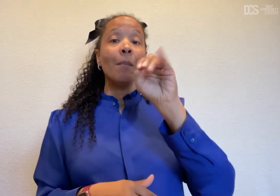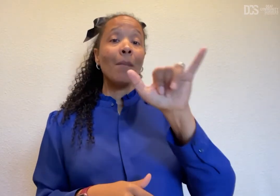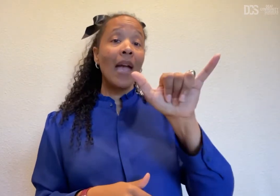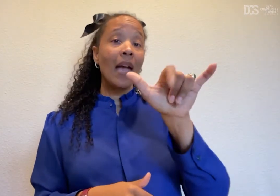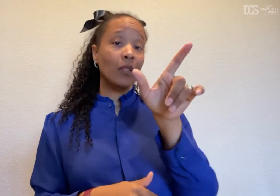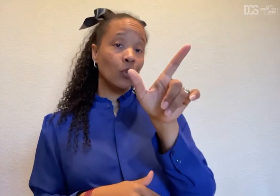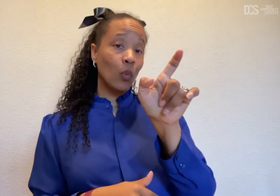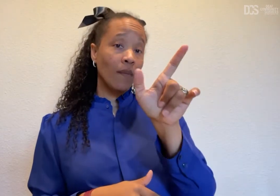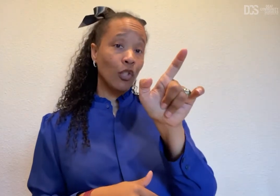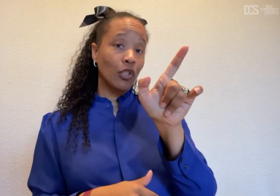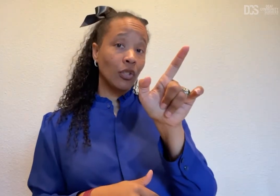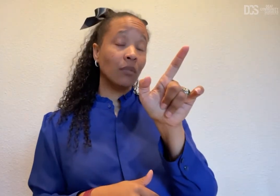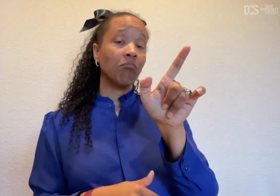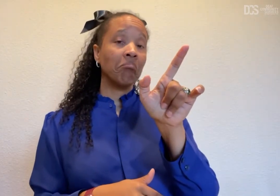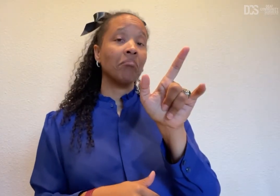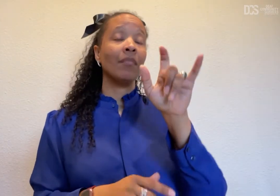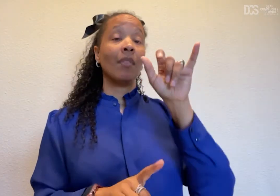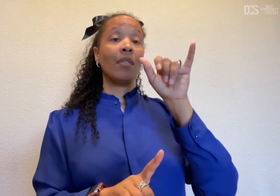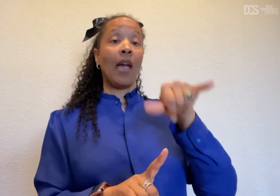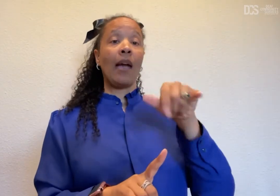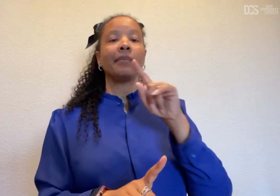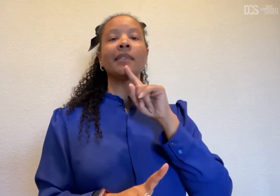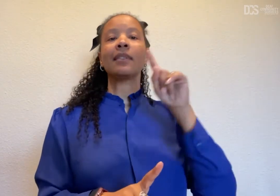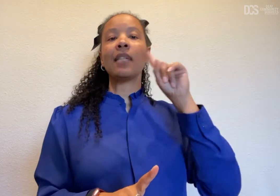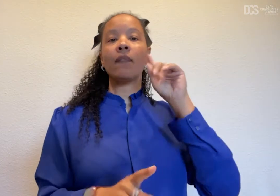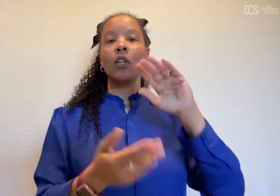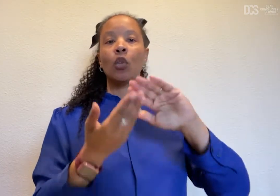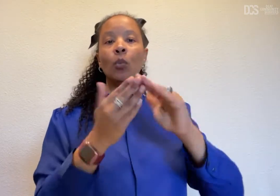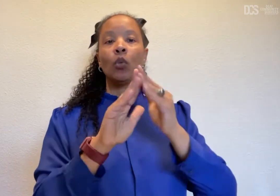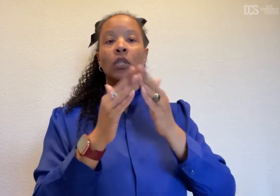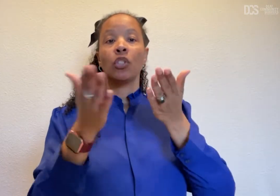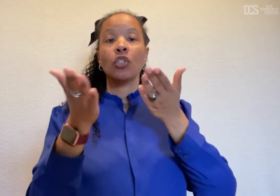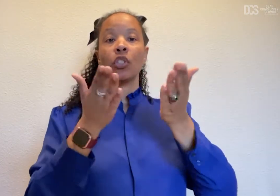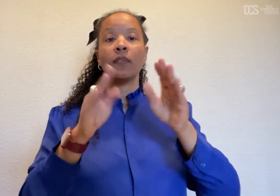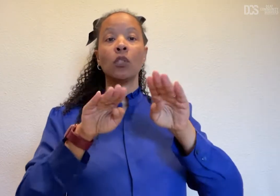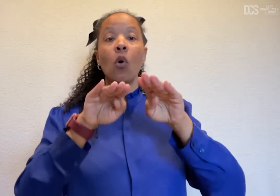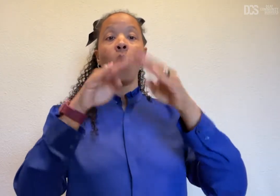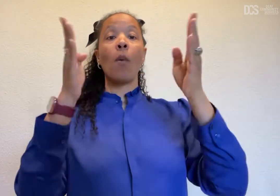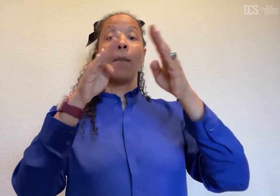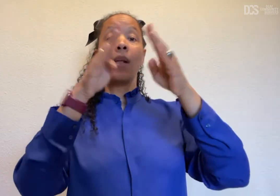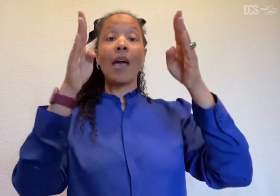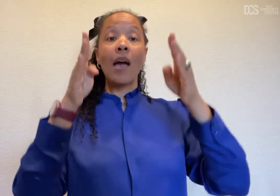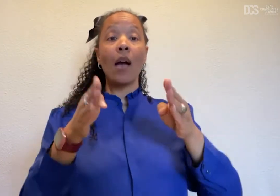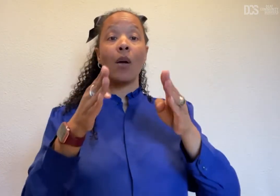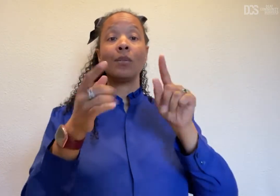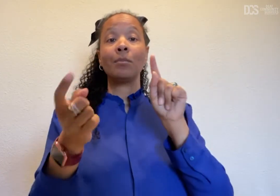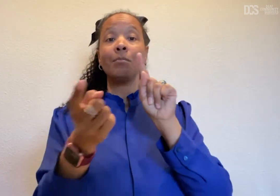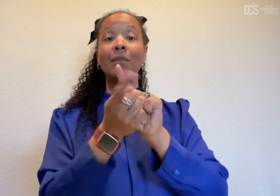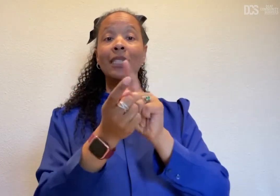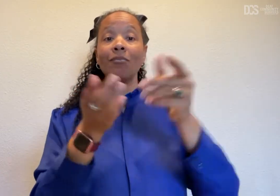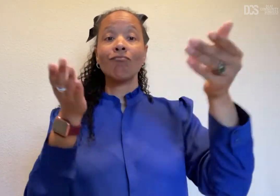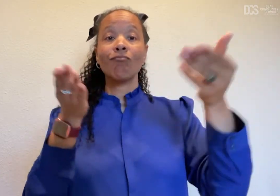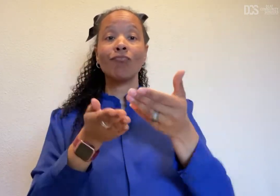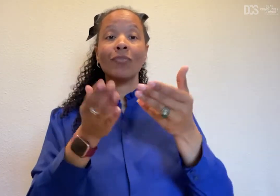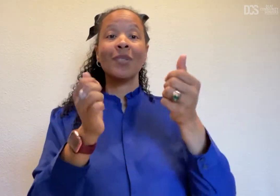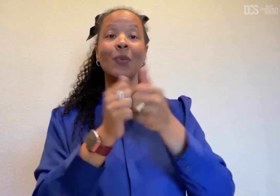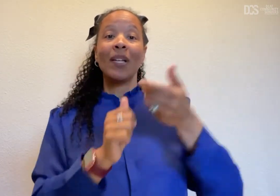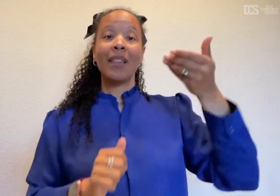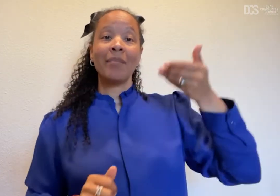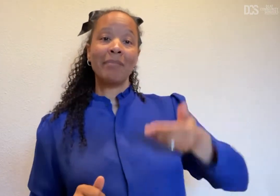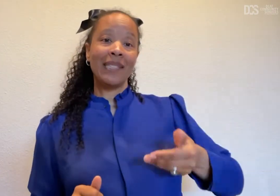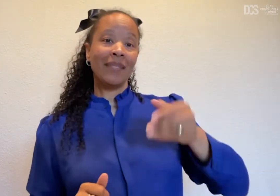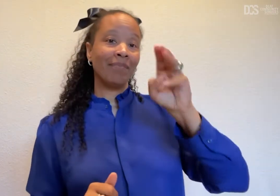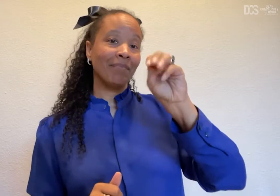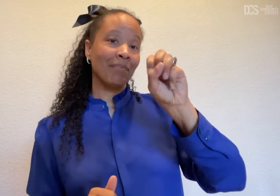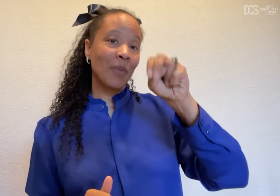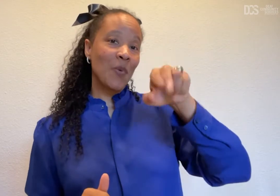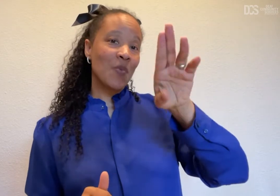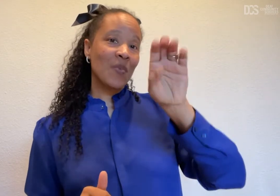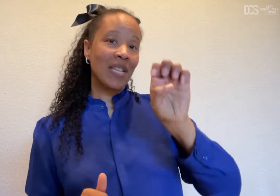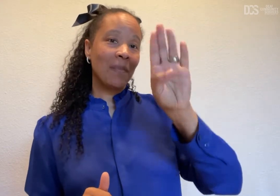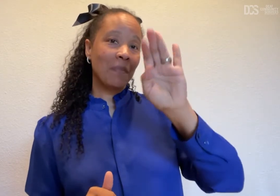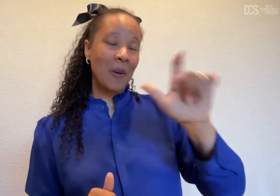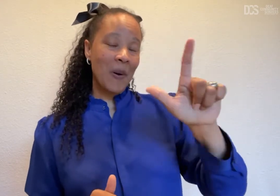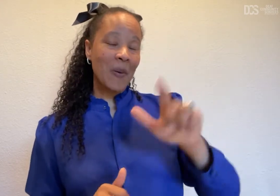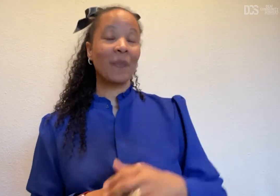May 21st will be Deaf Community Services Open House, Meet and Greet with me, Monique Ball.